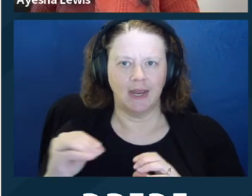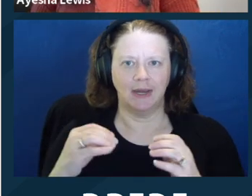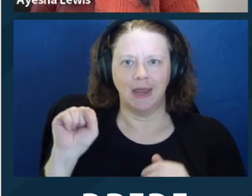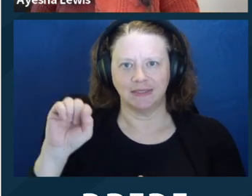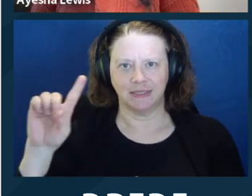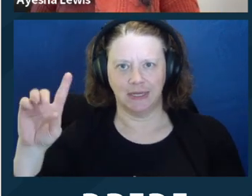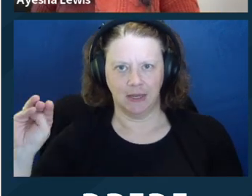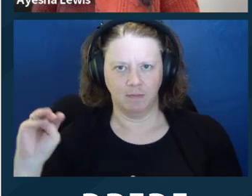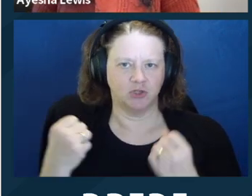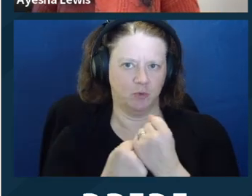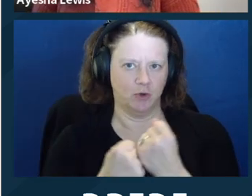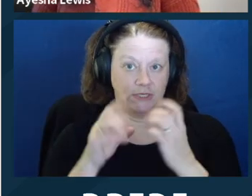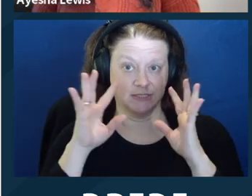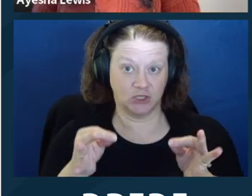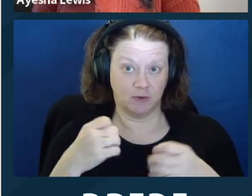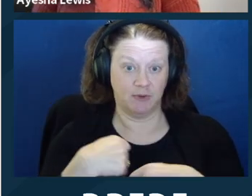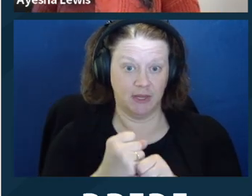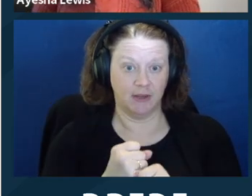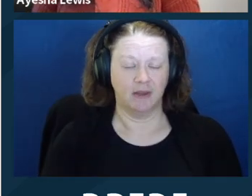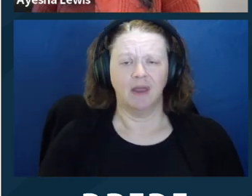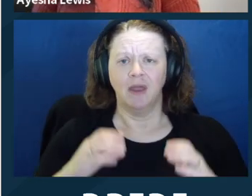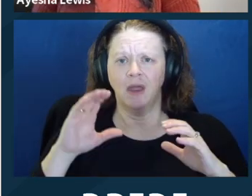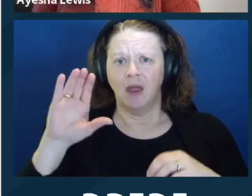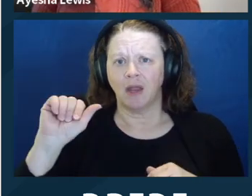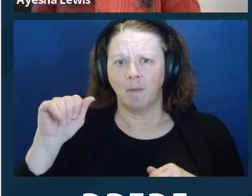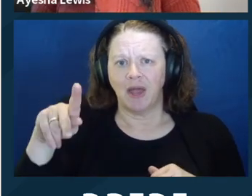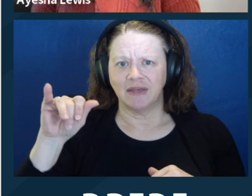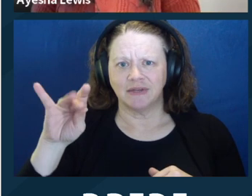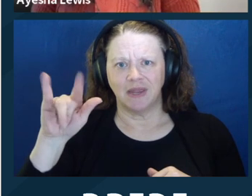the topic and emotional and physical state, et cetera.